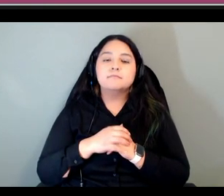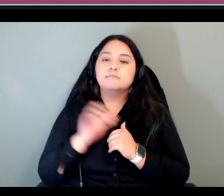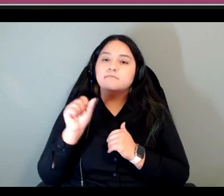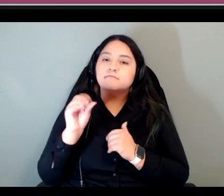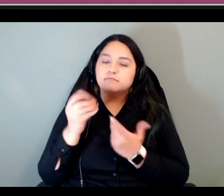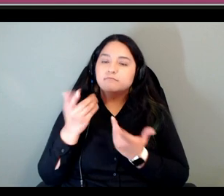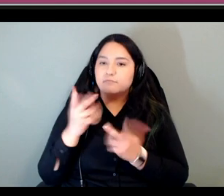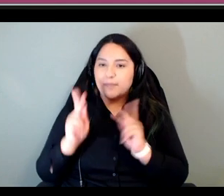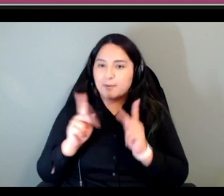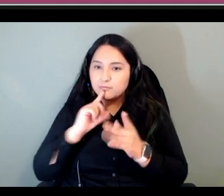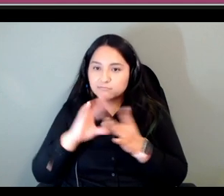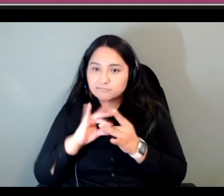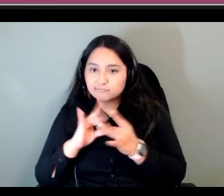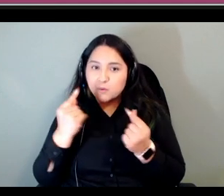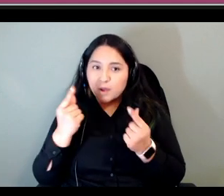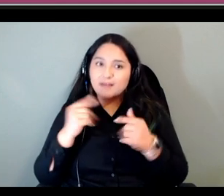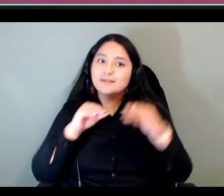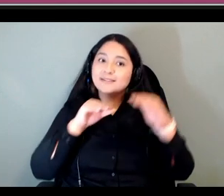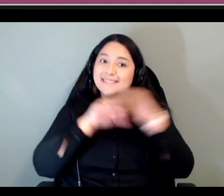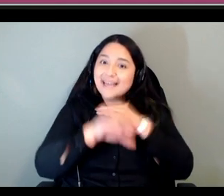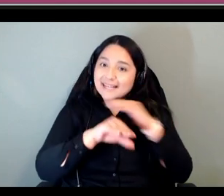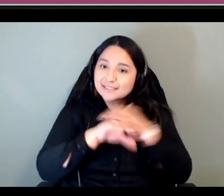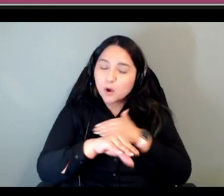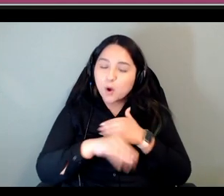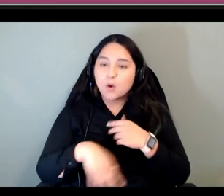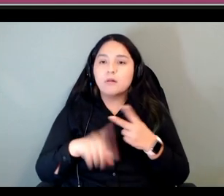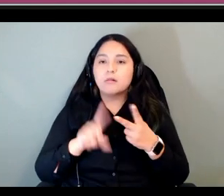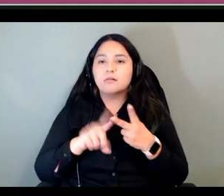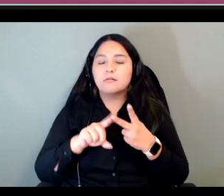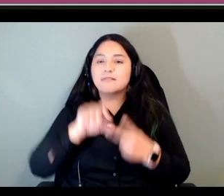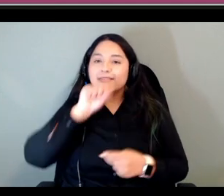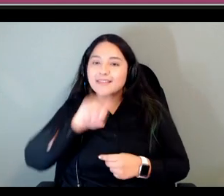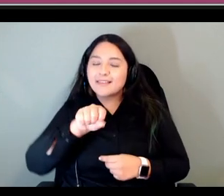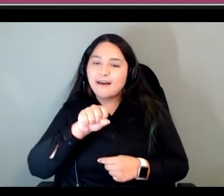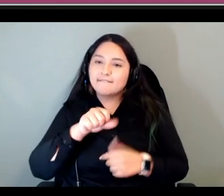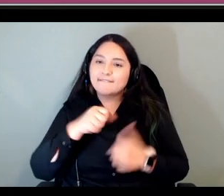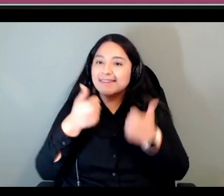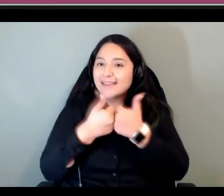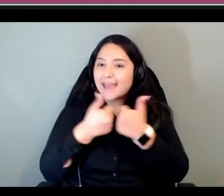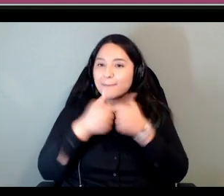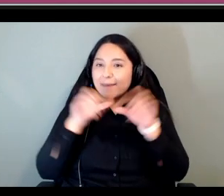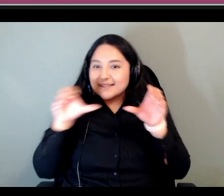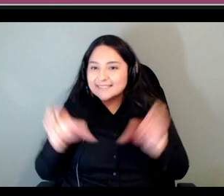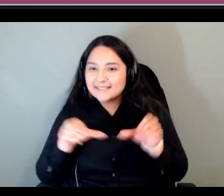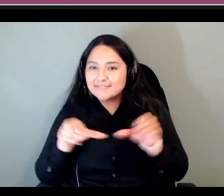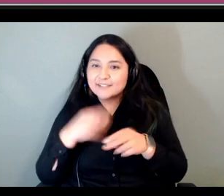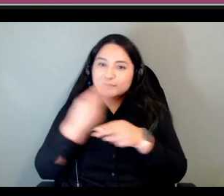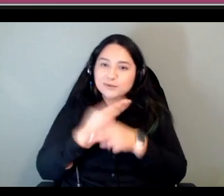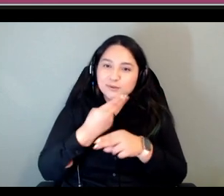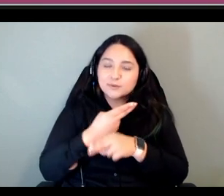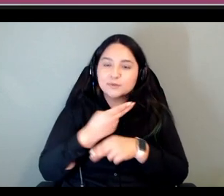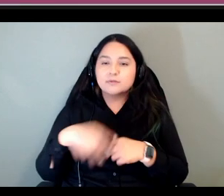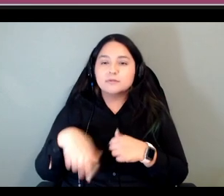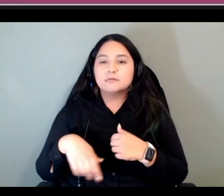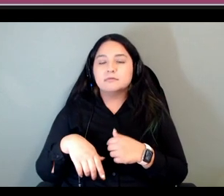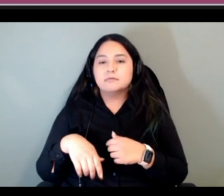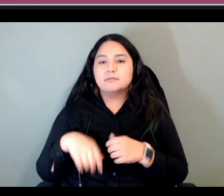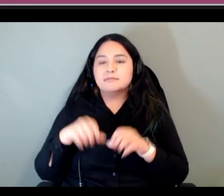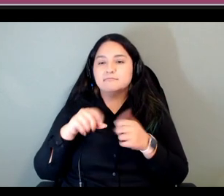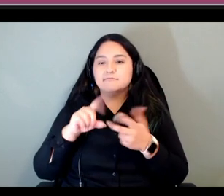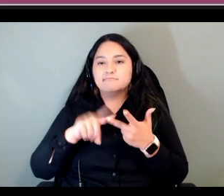and they like the gamified way of looking at things they can use language in many situations